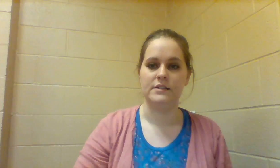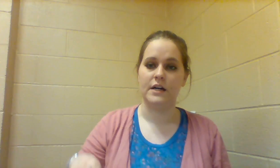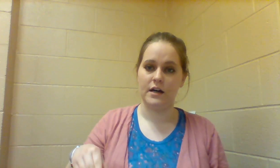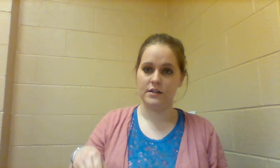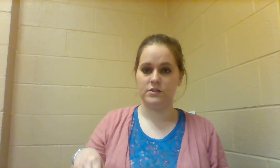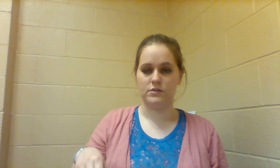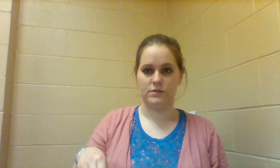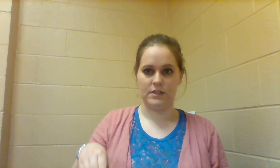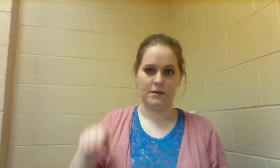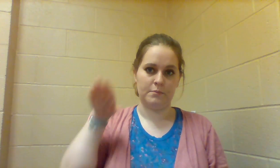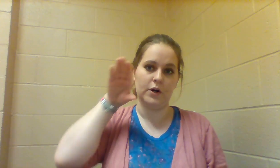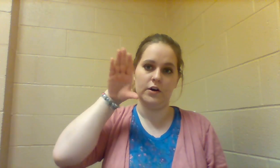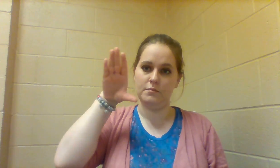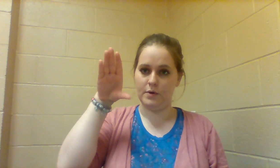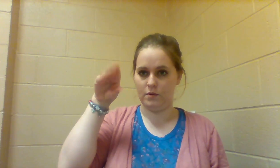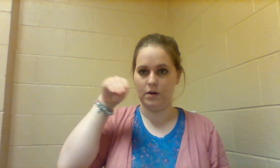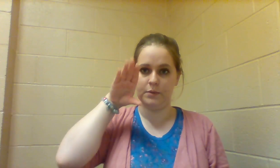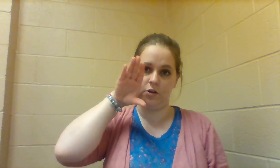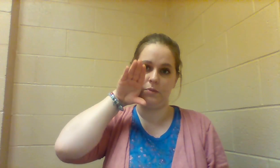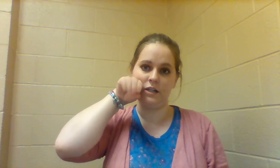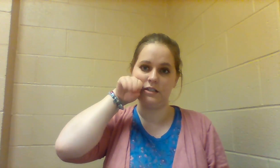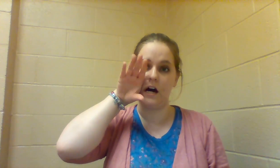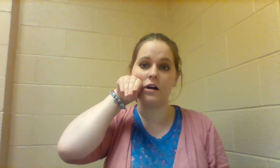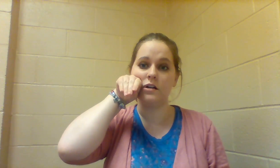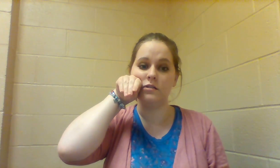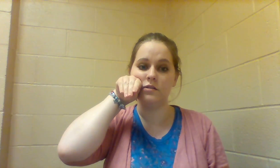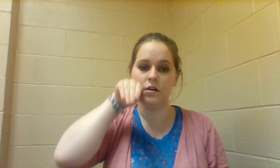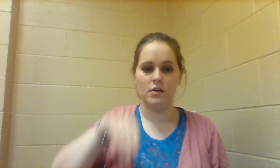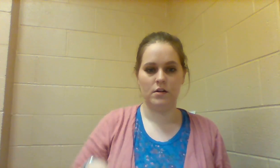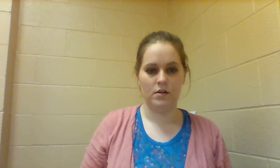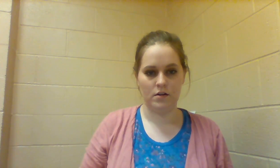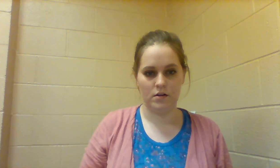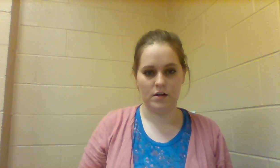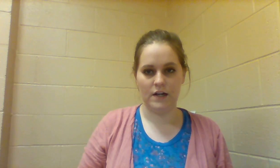DUCK so it's like BIRD but a bigger beak DUCK